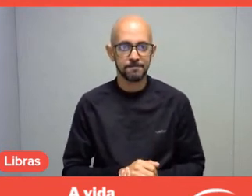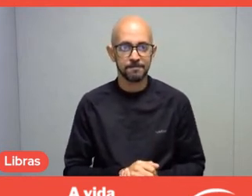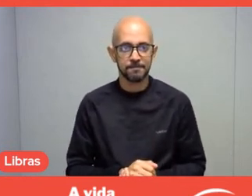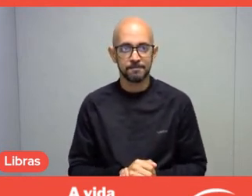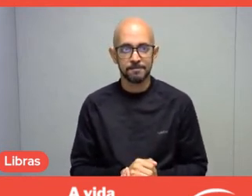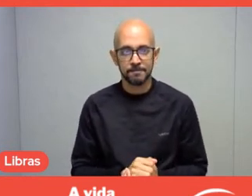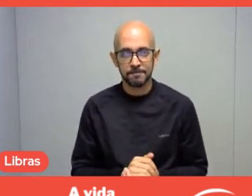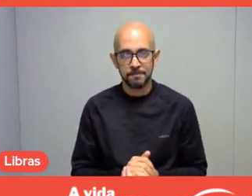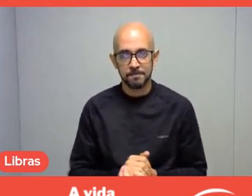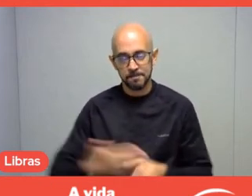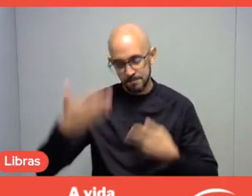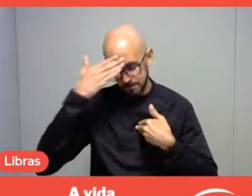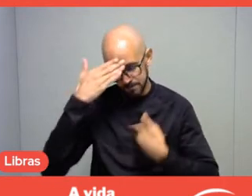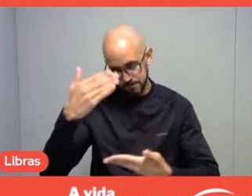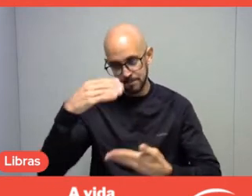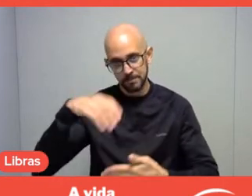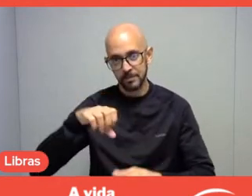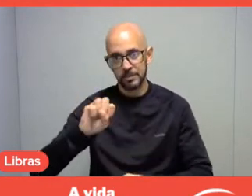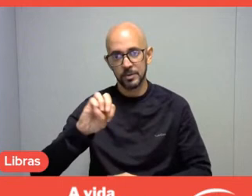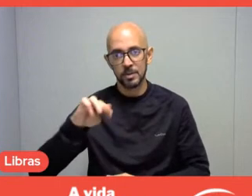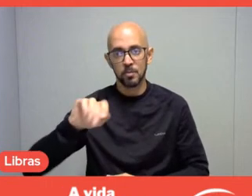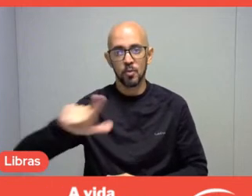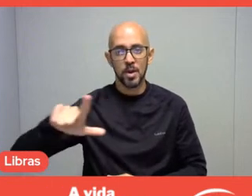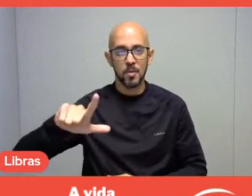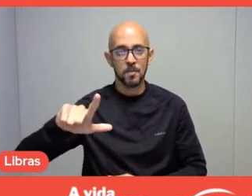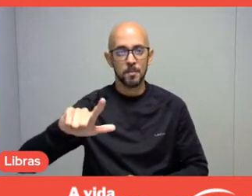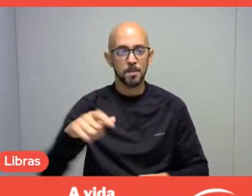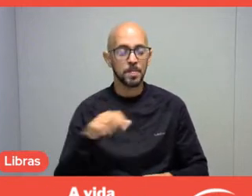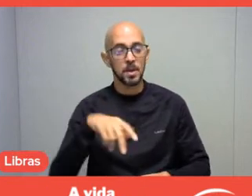Thank you, Samuel. Professor Carlos Eduardo,